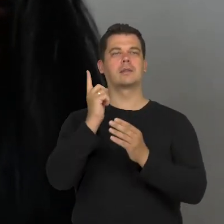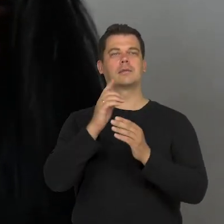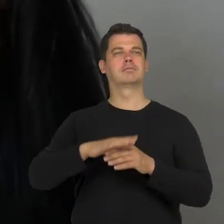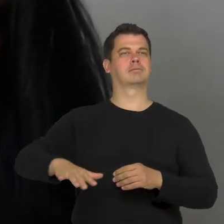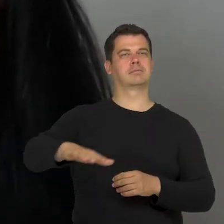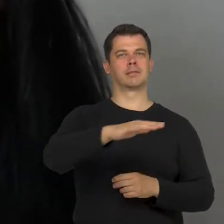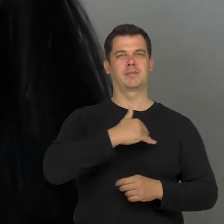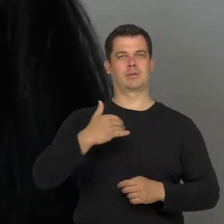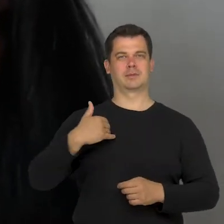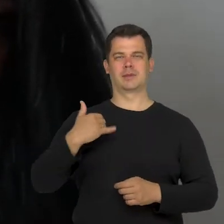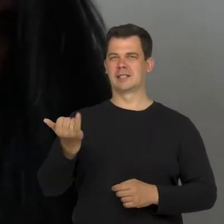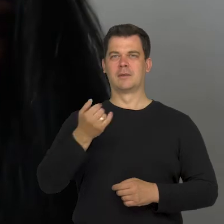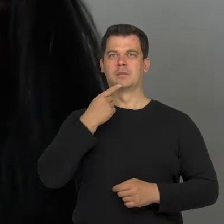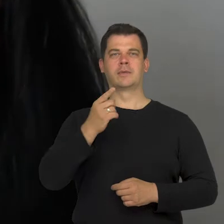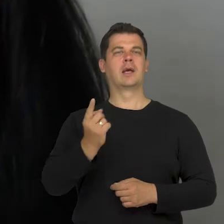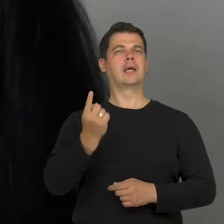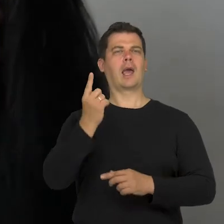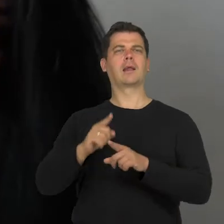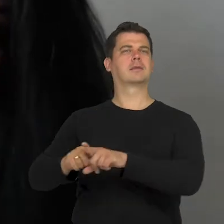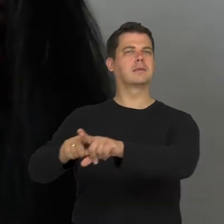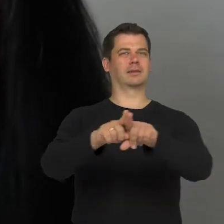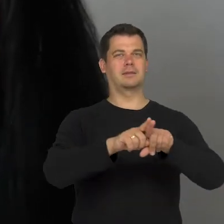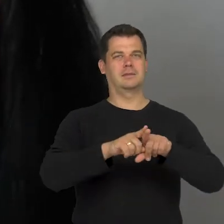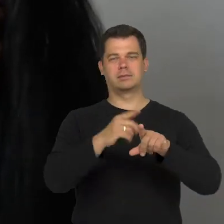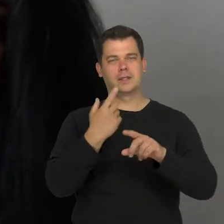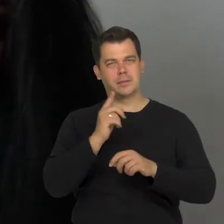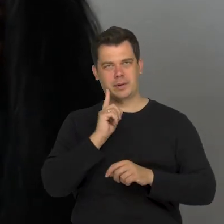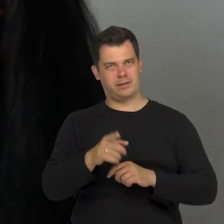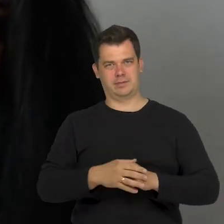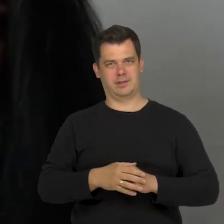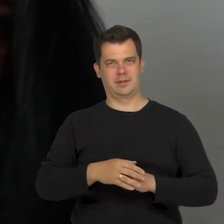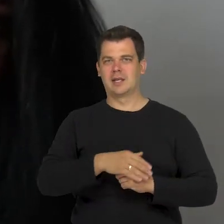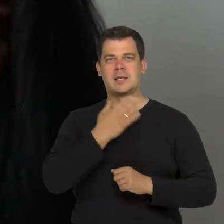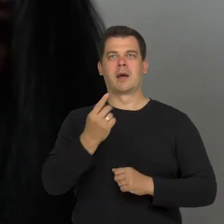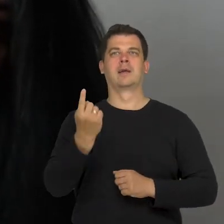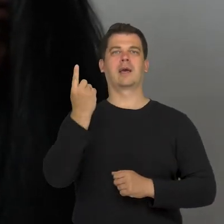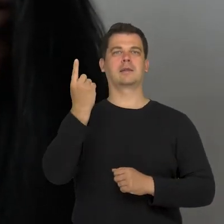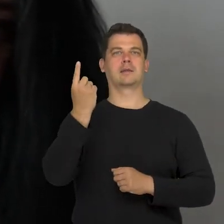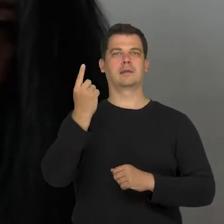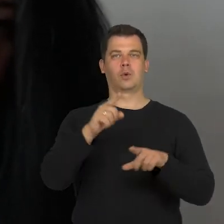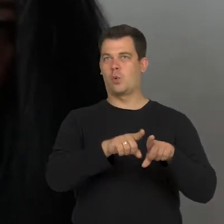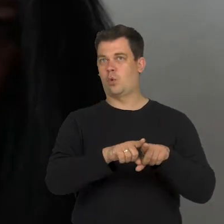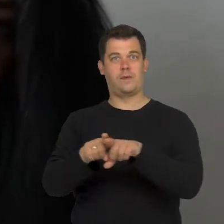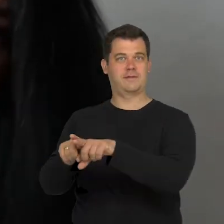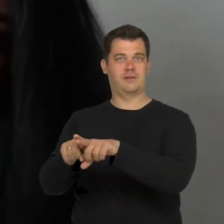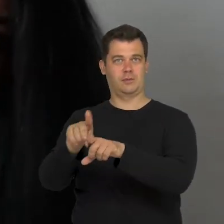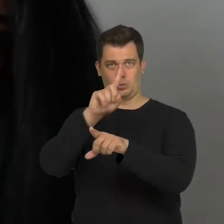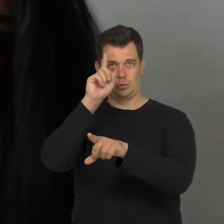We often hear that we are homogeneous. That's not true. We aren't. I don't know a homogeneous country or a homogeneous place.